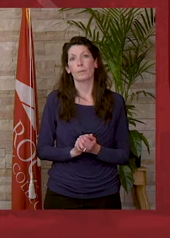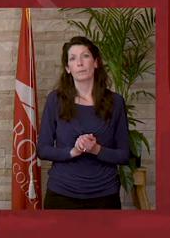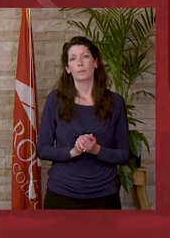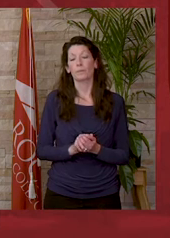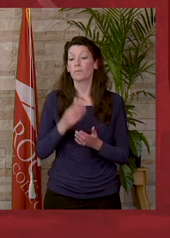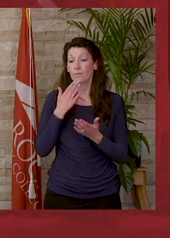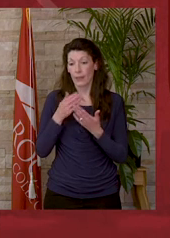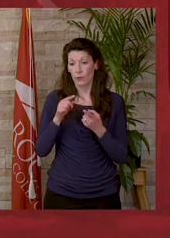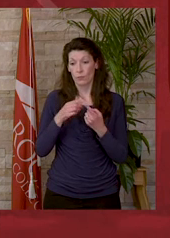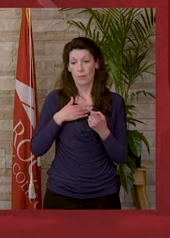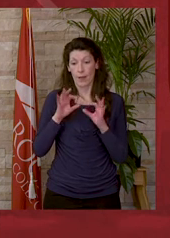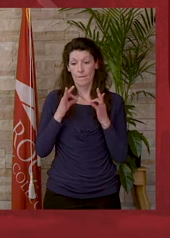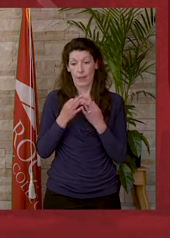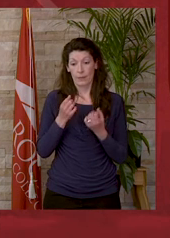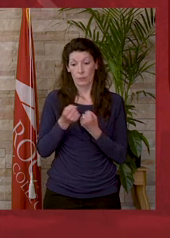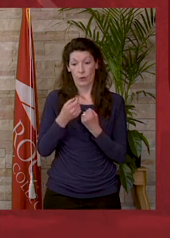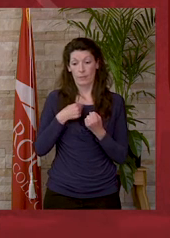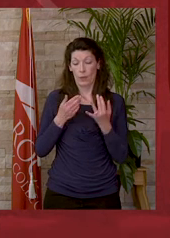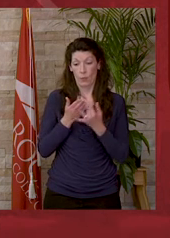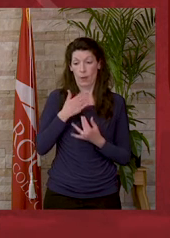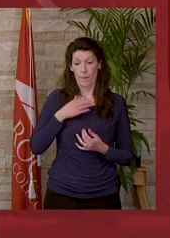Thank you to my family for supporting me throughout this journey, I couldn't